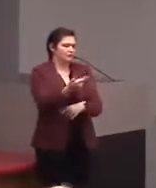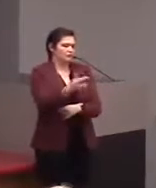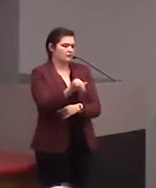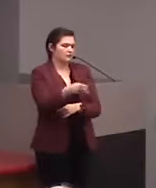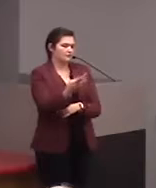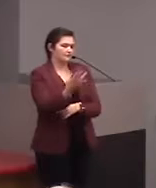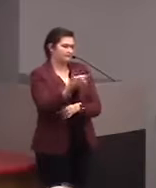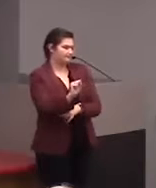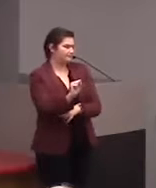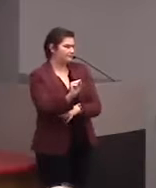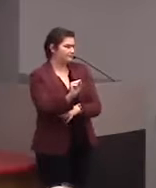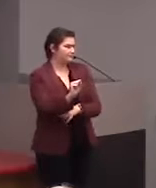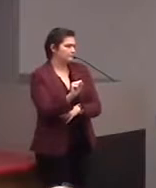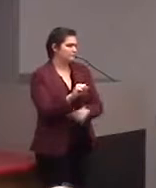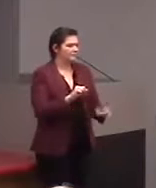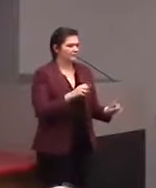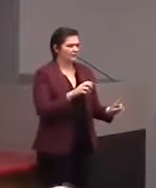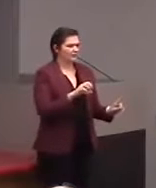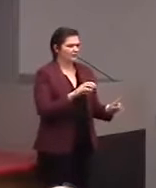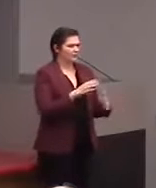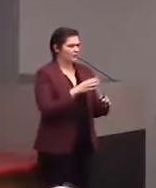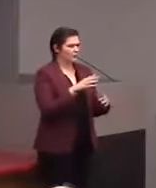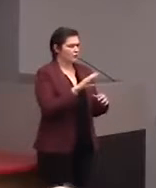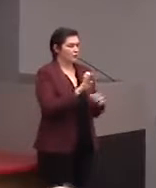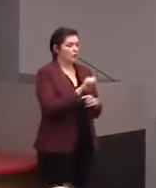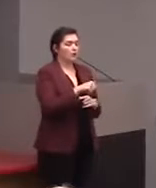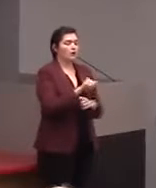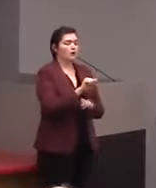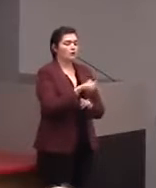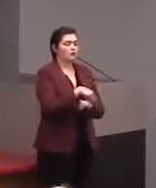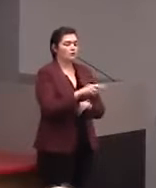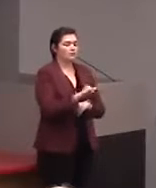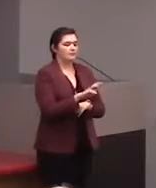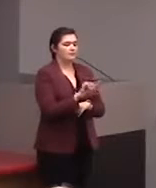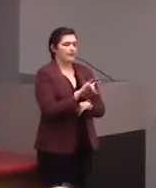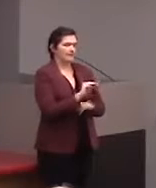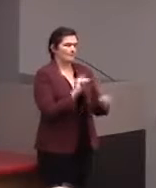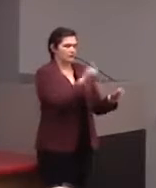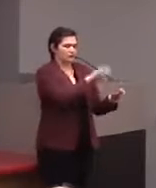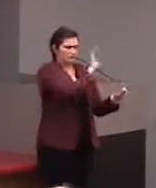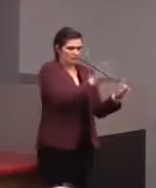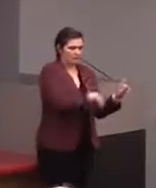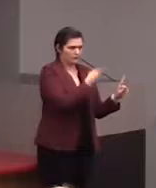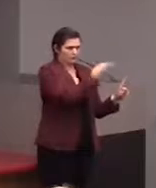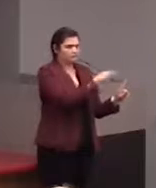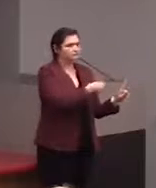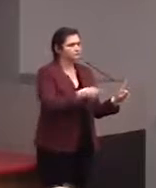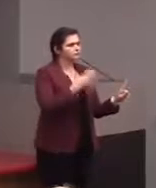at the Shedd Aquarium in Chicago. Obviously an aquarium is really great,